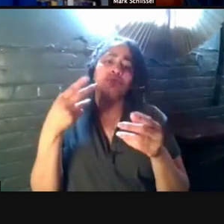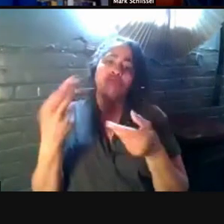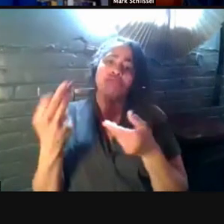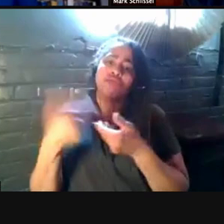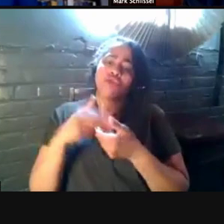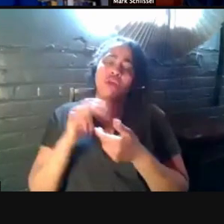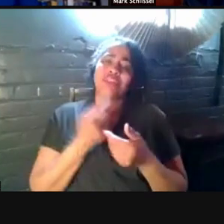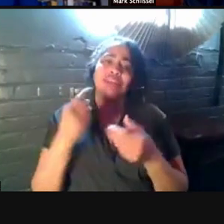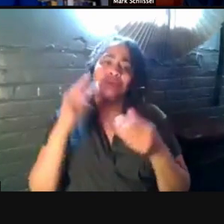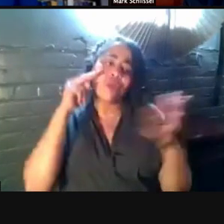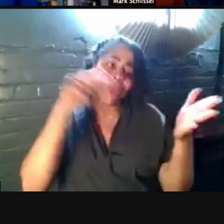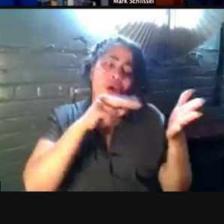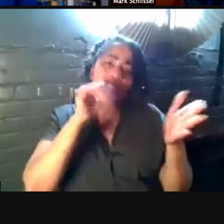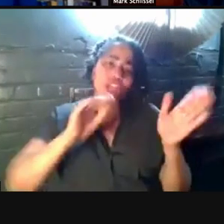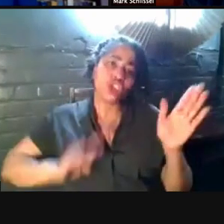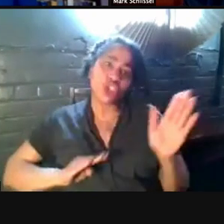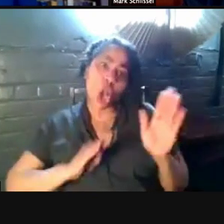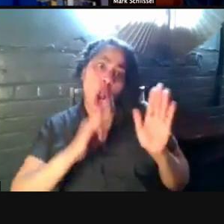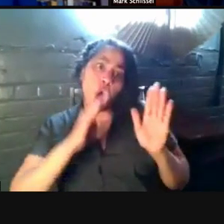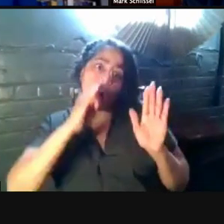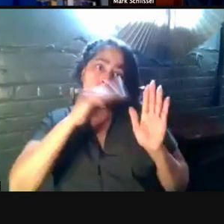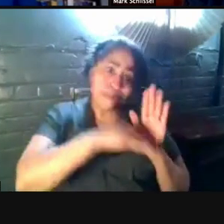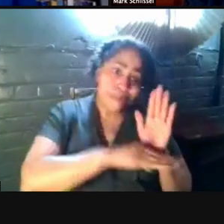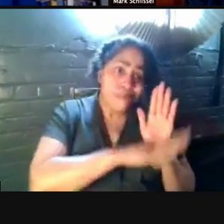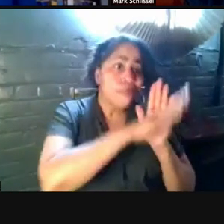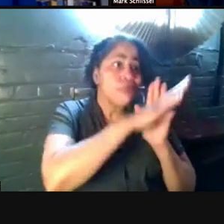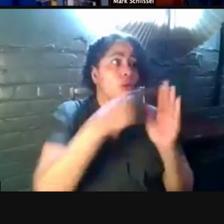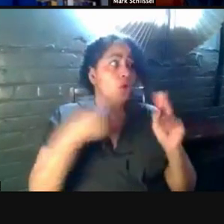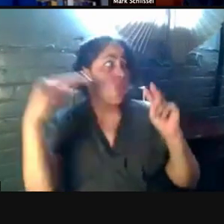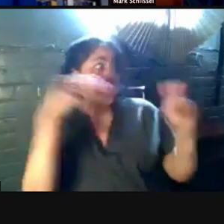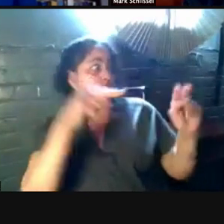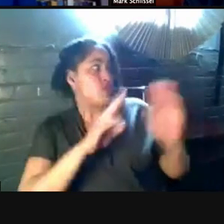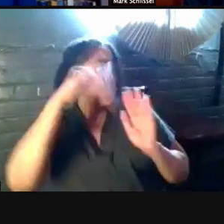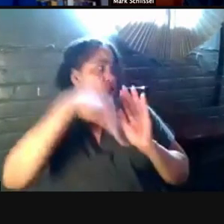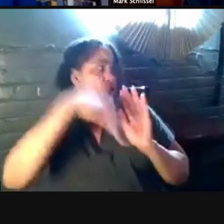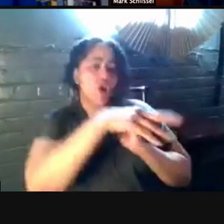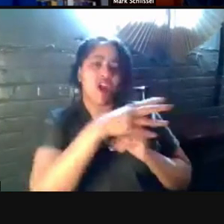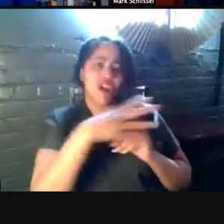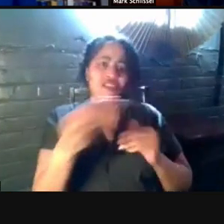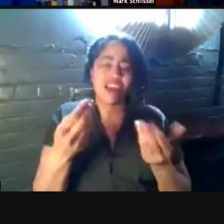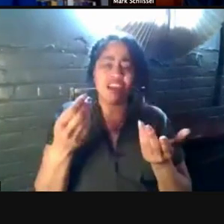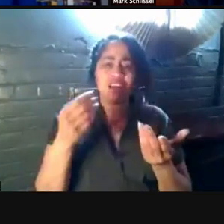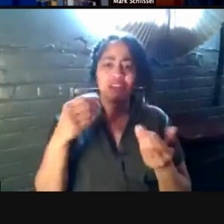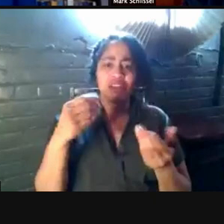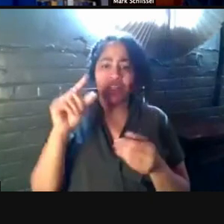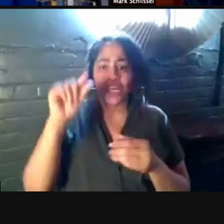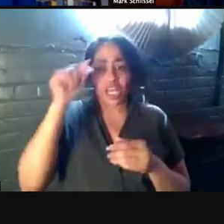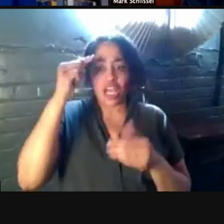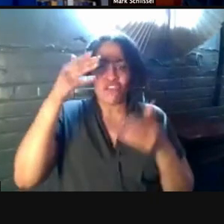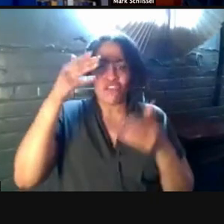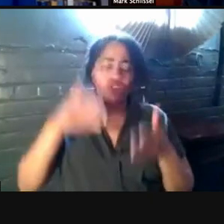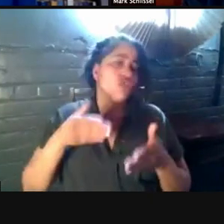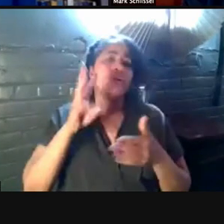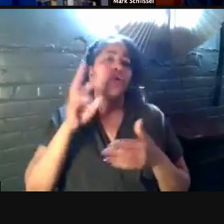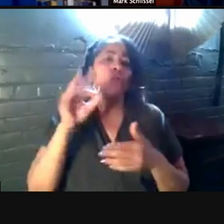And if you look at the curves, it's really concerning and Governor Whitmer had a press conference today and shared a few things.